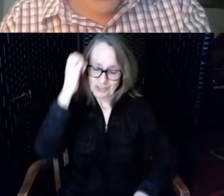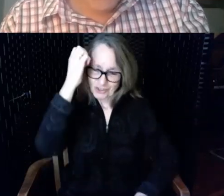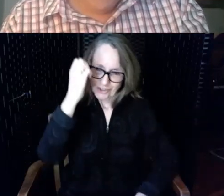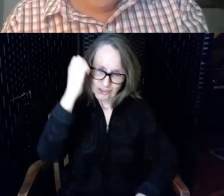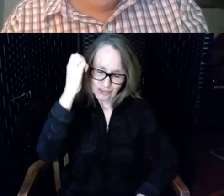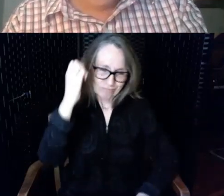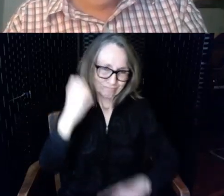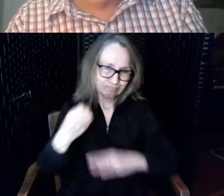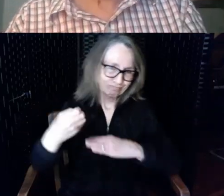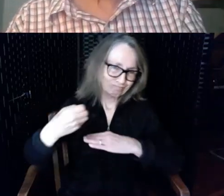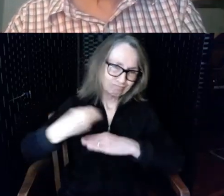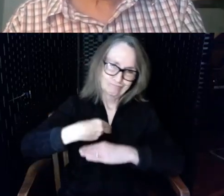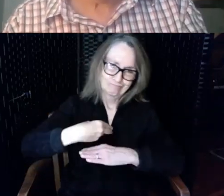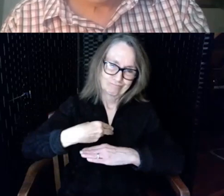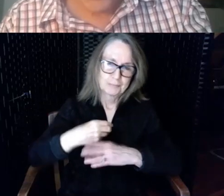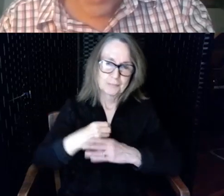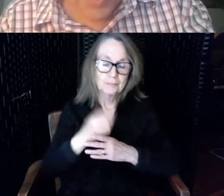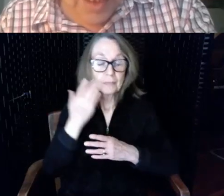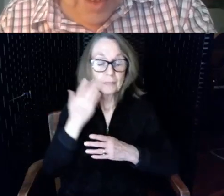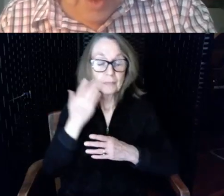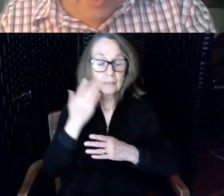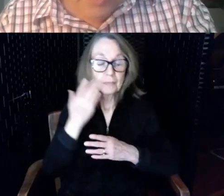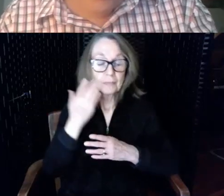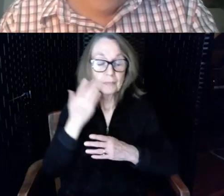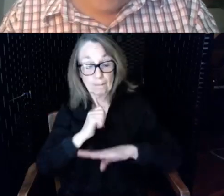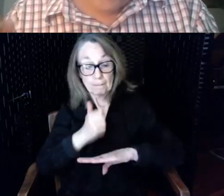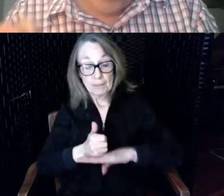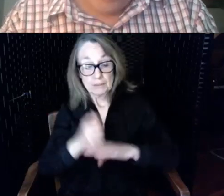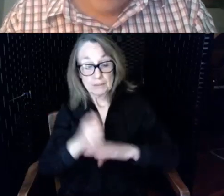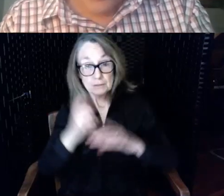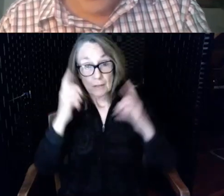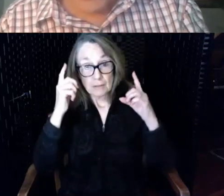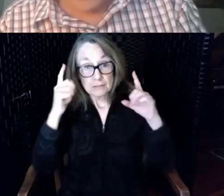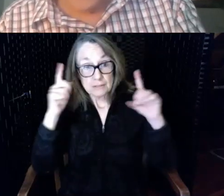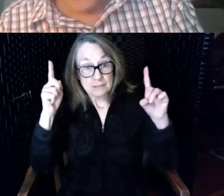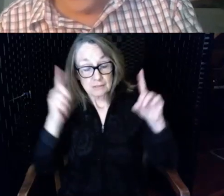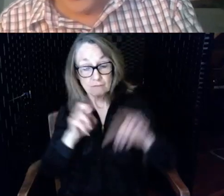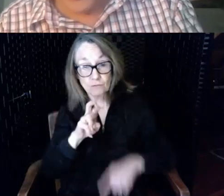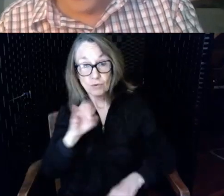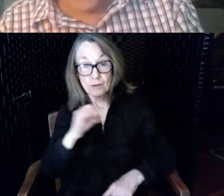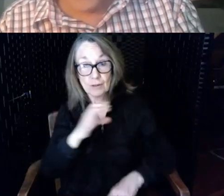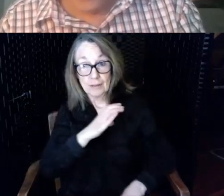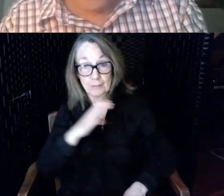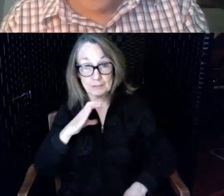upon the success of the Rhode Island Commission on Disabilities program